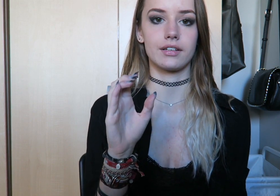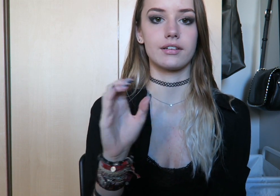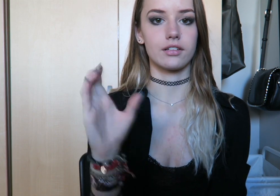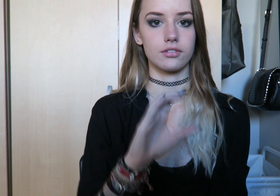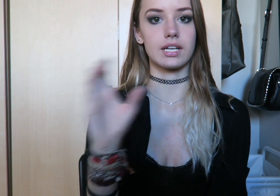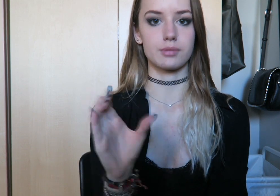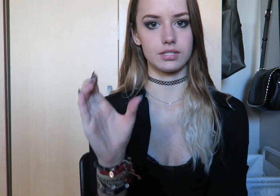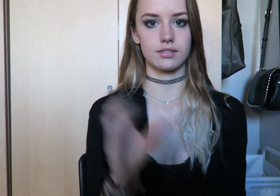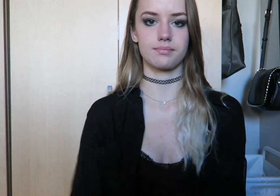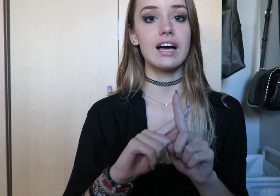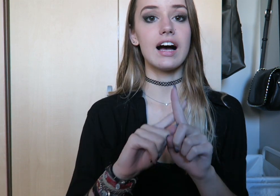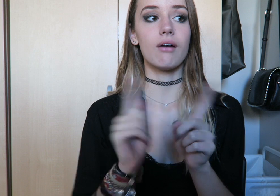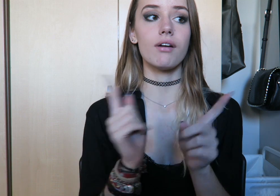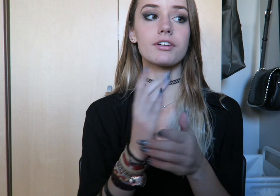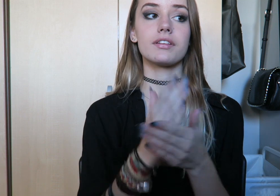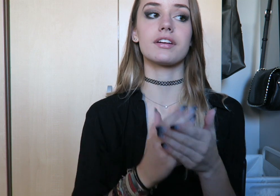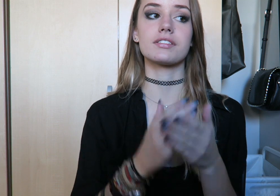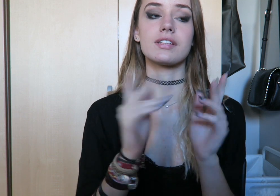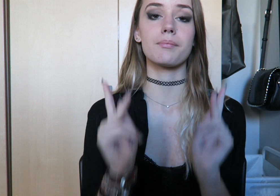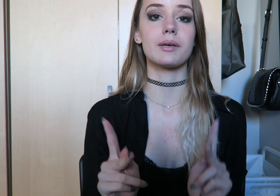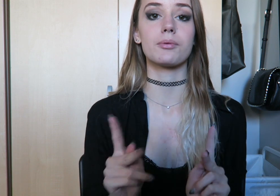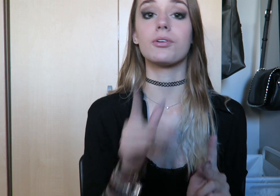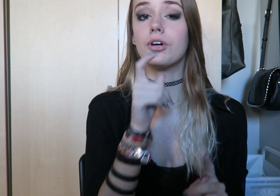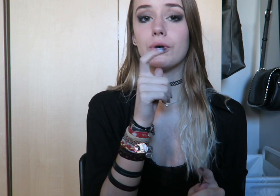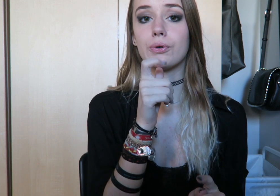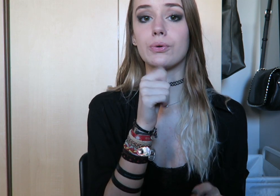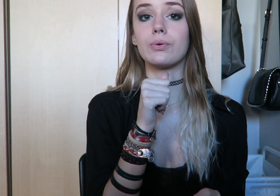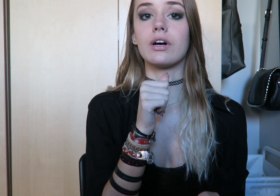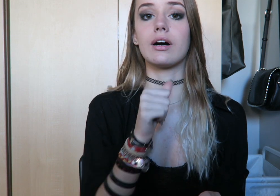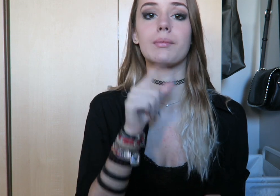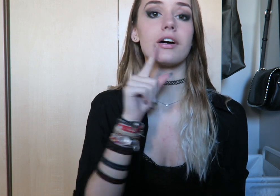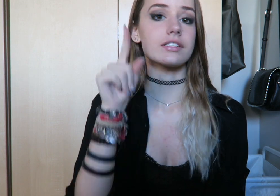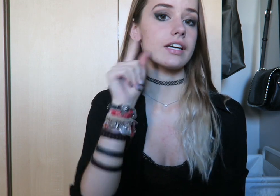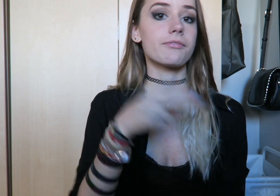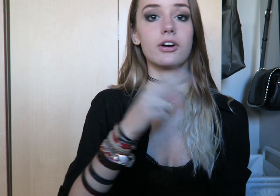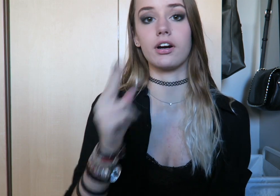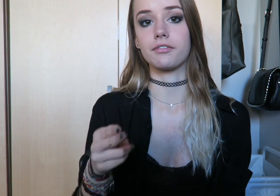however there's some people who are deaf or hard-of-hearing